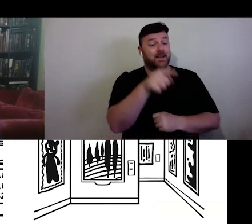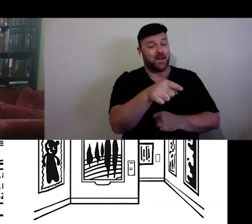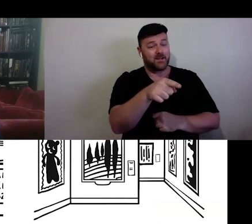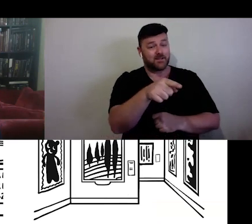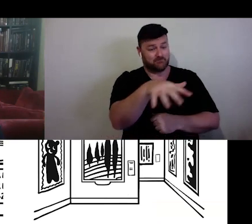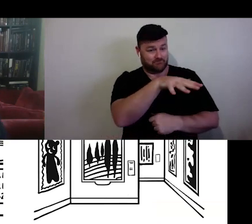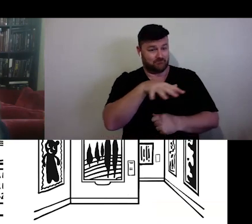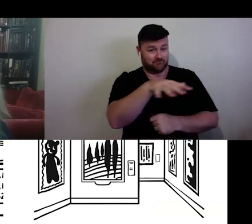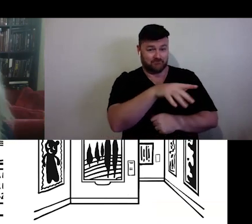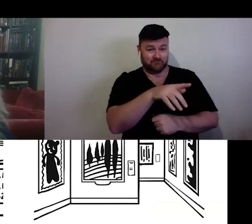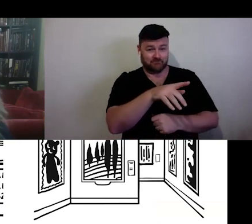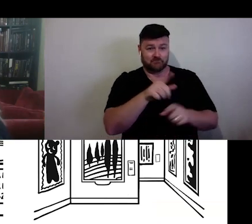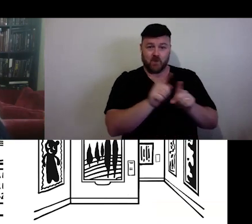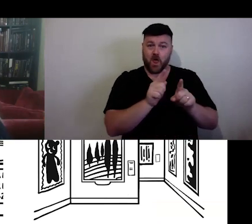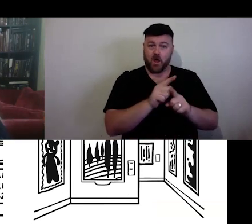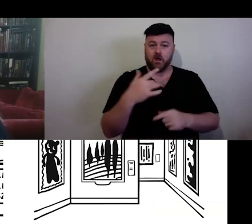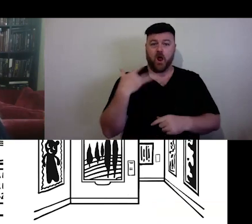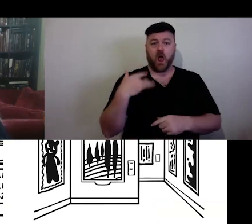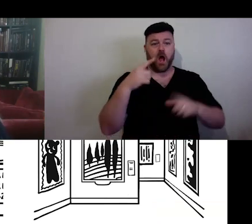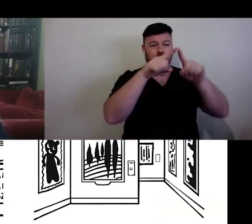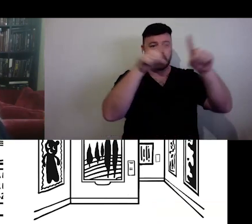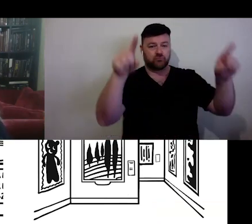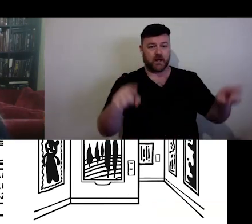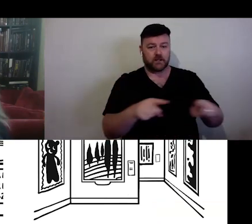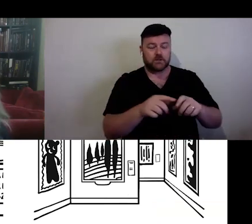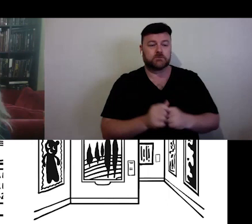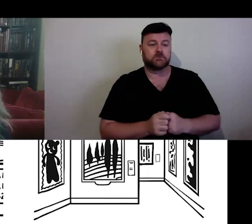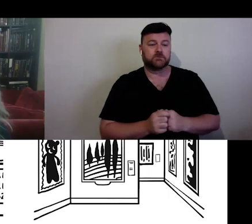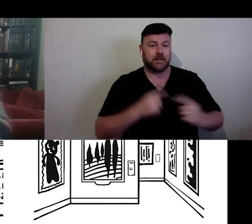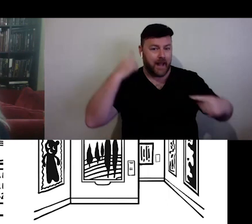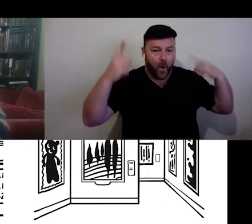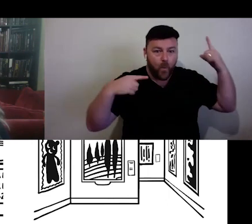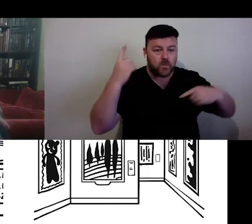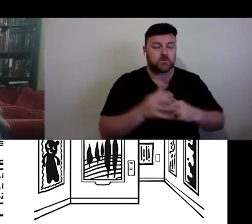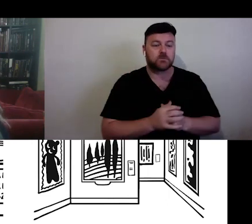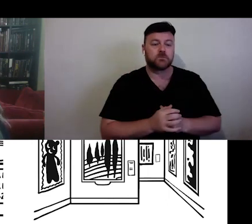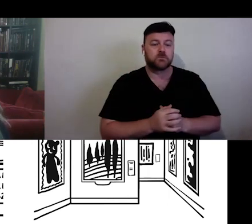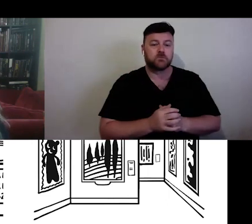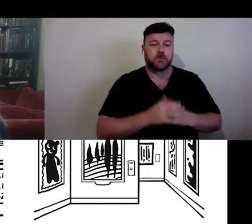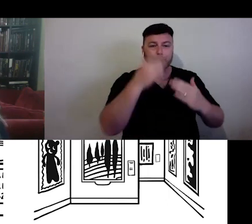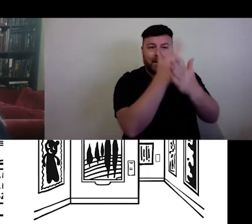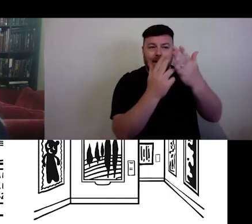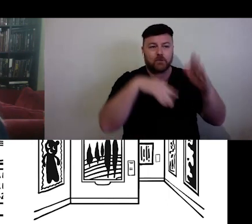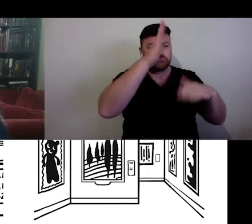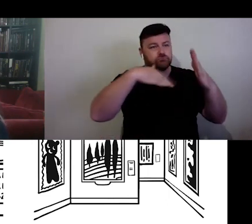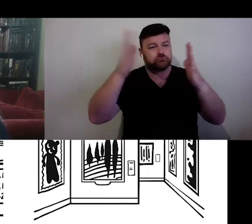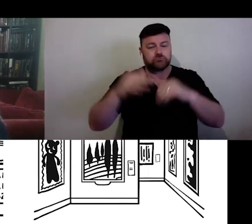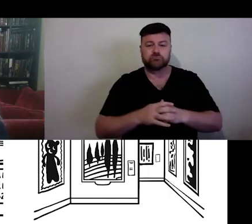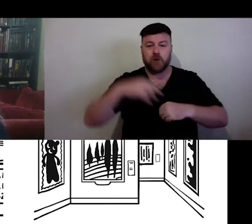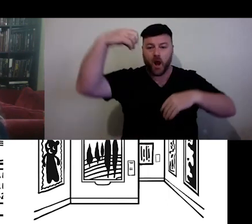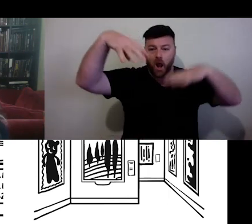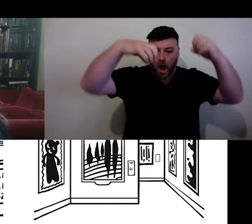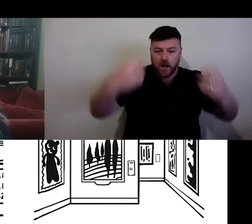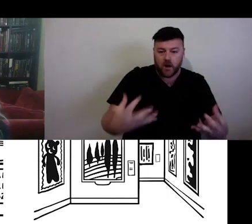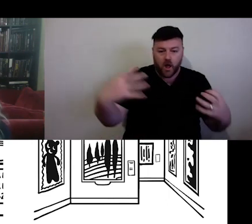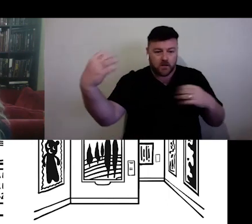include large screen, big sound systems, paintings, lights, stage,